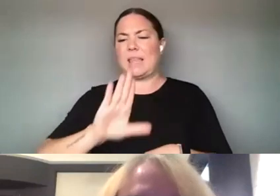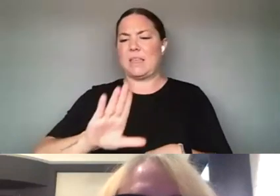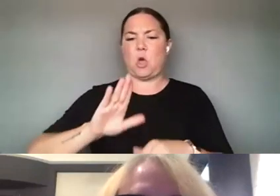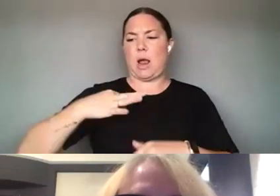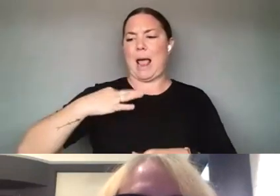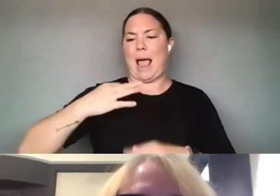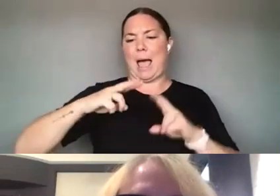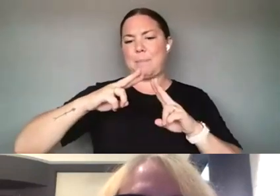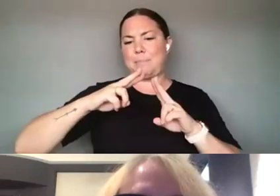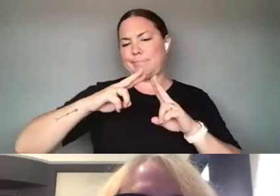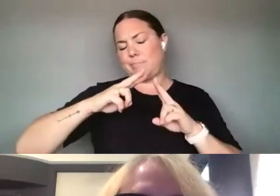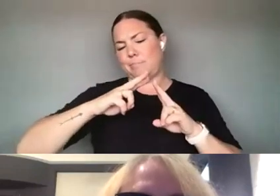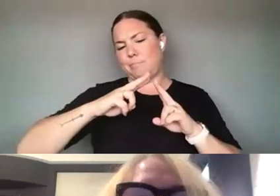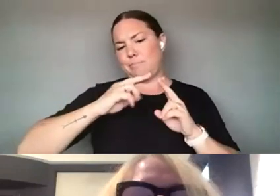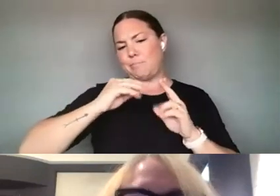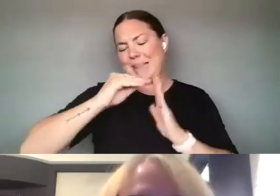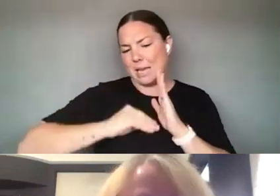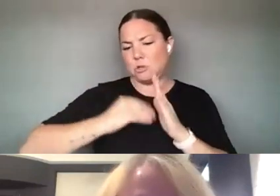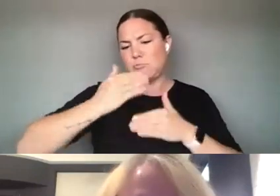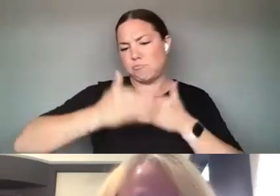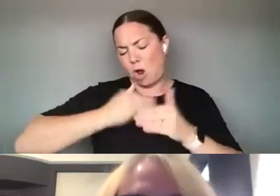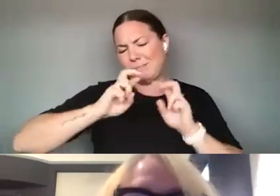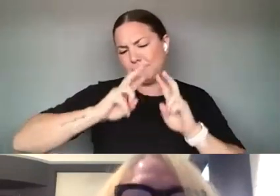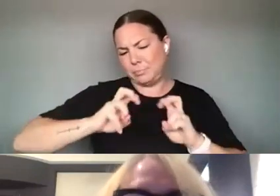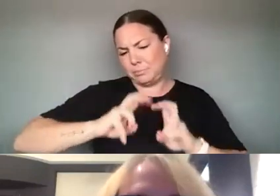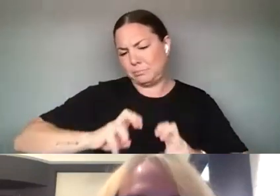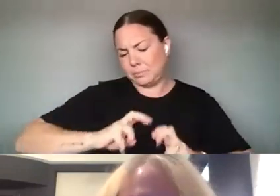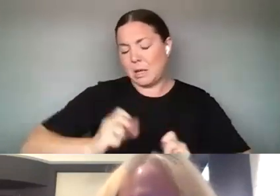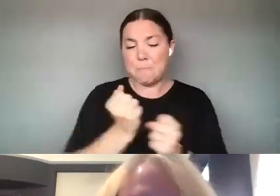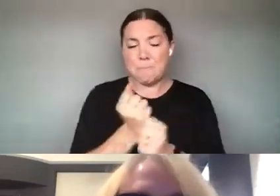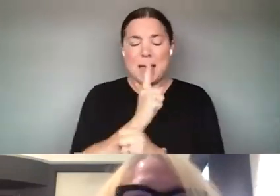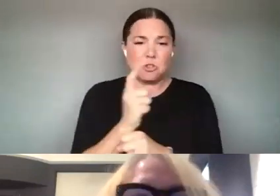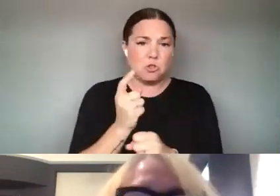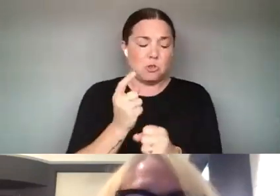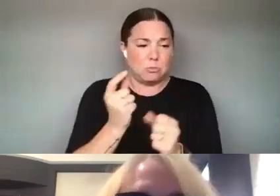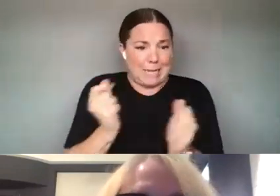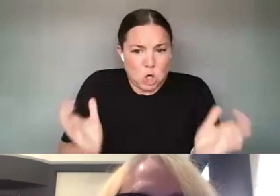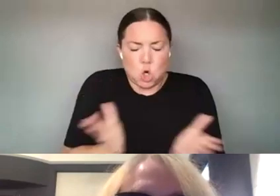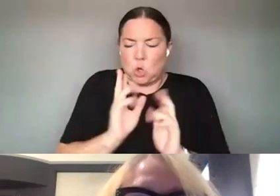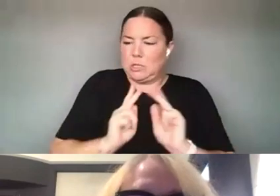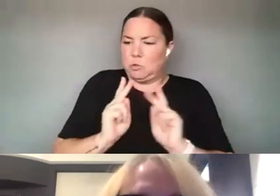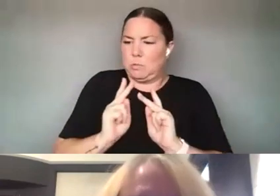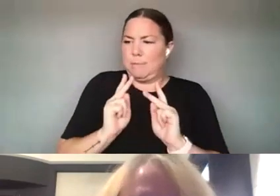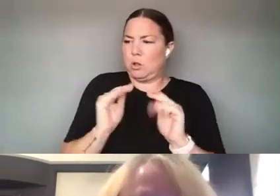SAKE OF EQUITY THE WAY THAT THEY ARE INVITING, ENCOURAGING PEOPLE TO SEEK FUNDING. AND SO,